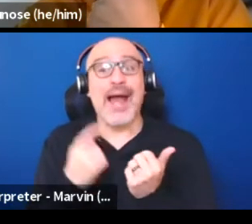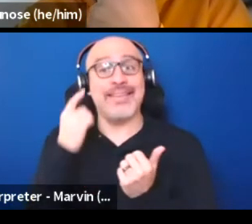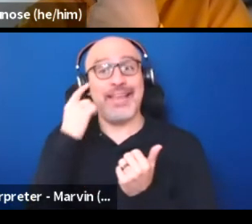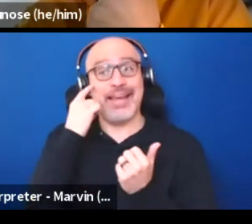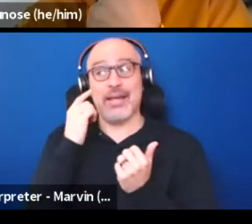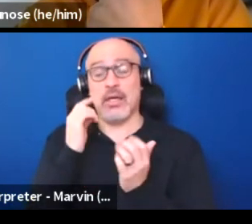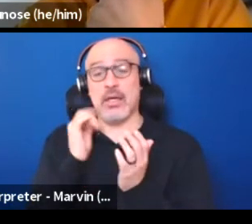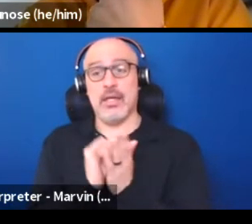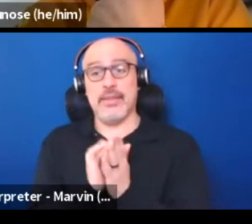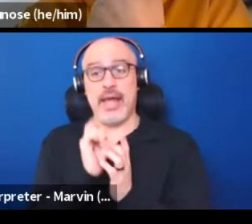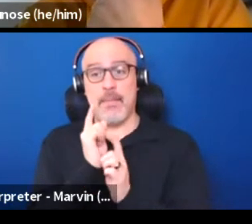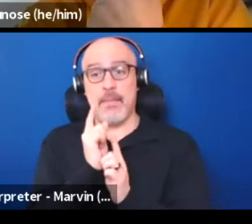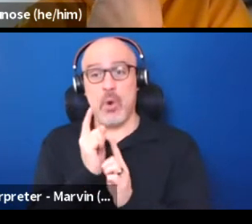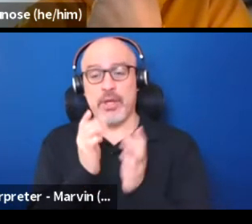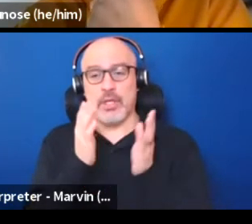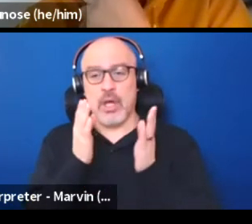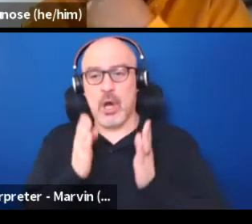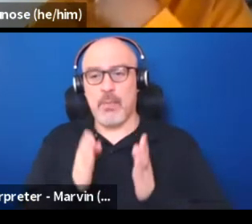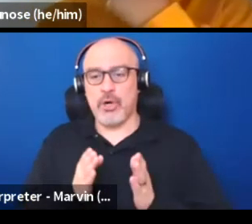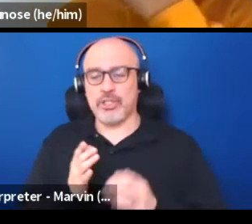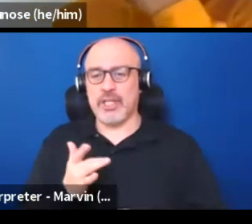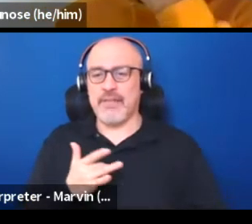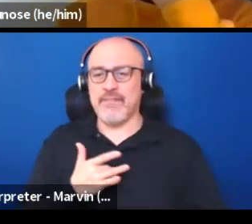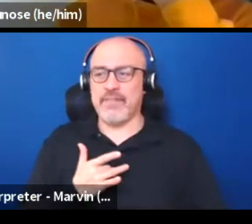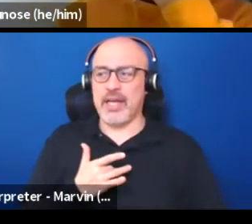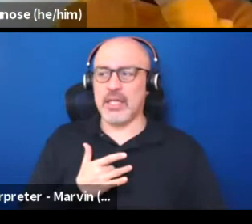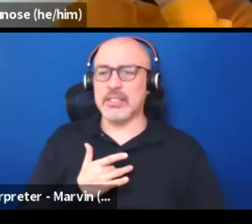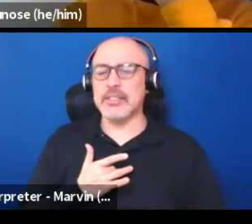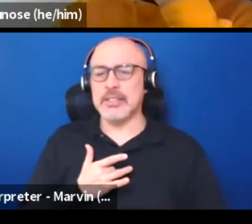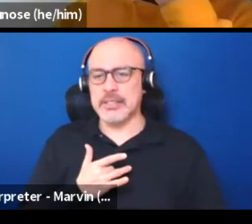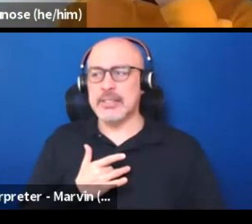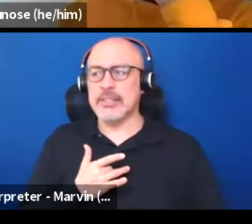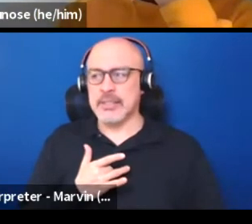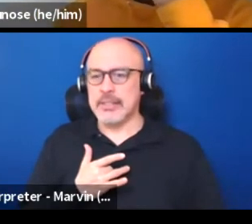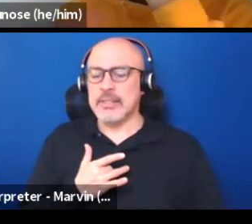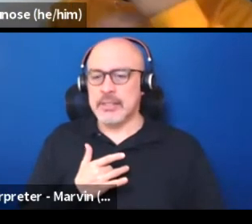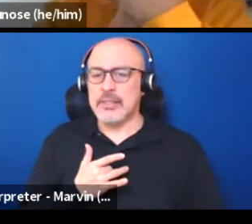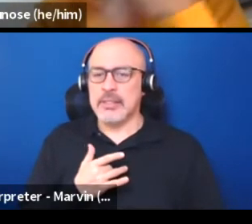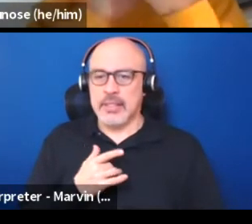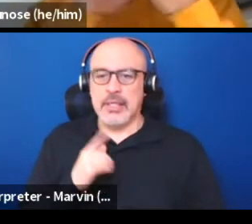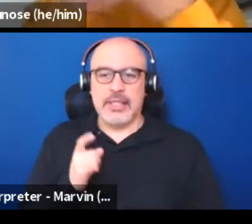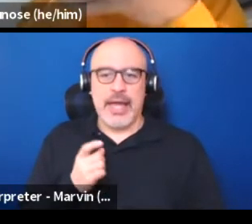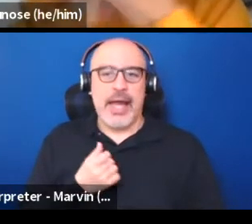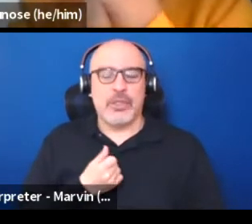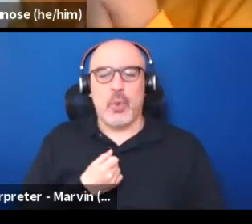had to push against, when somebody had to express their passion and their thoughts,